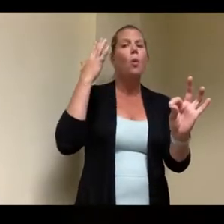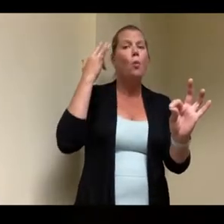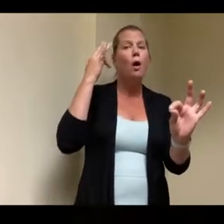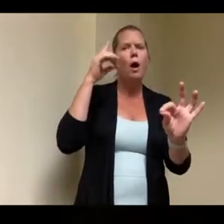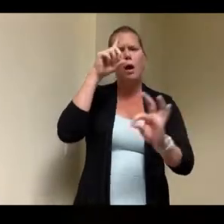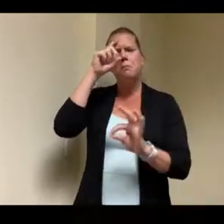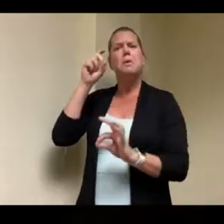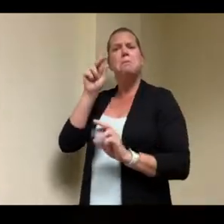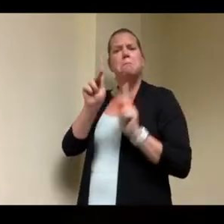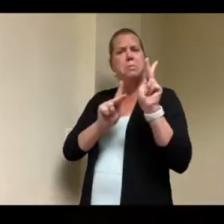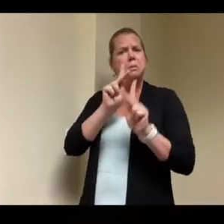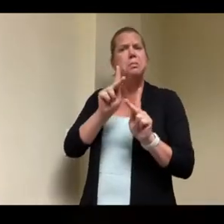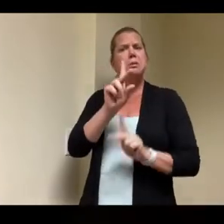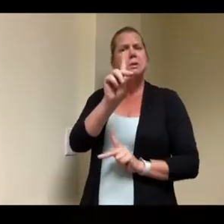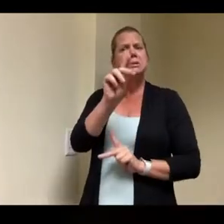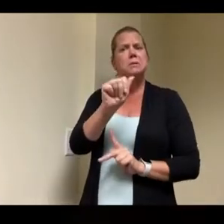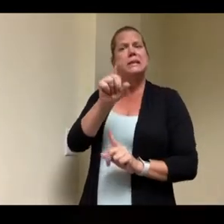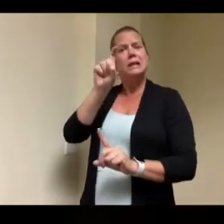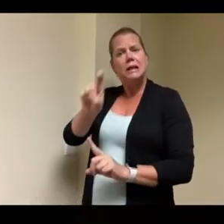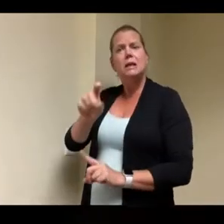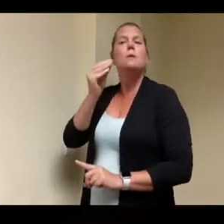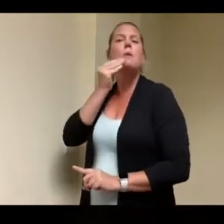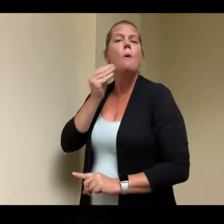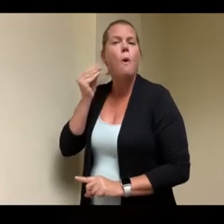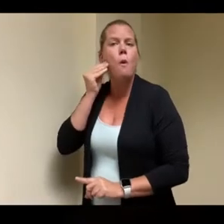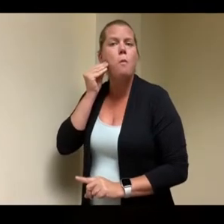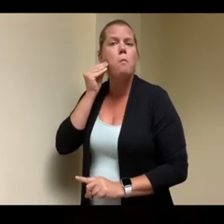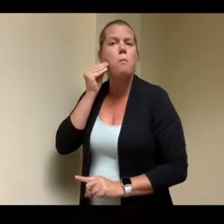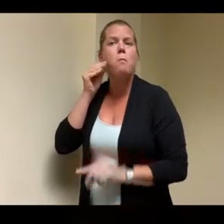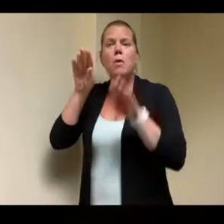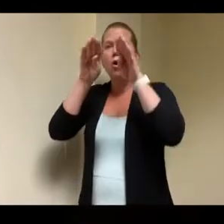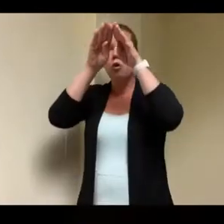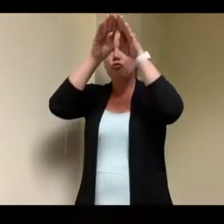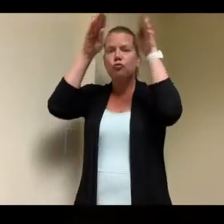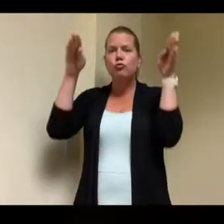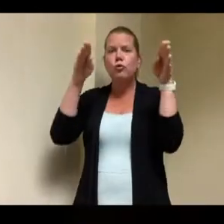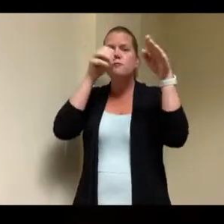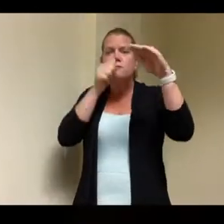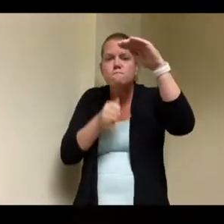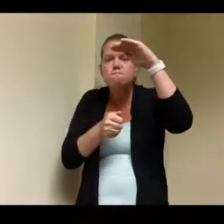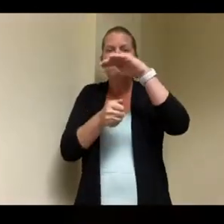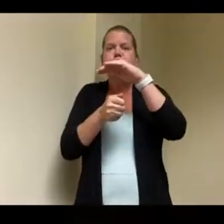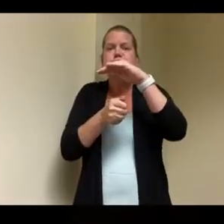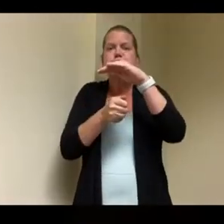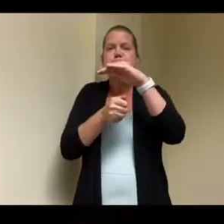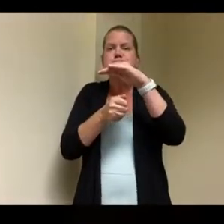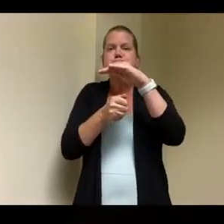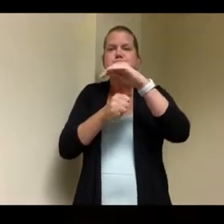right but also needs a place and and destination